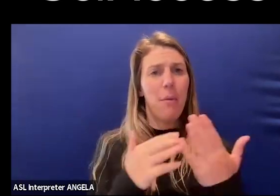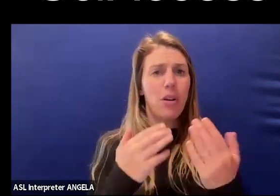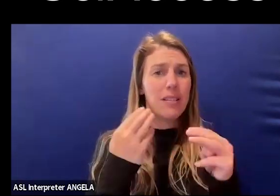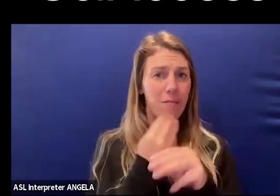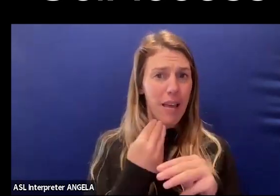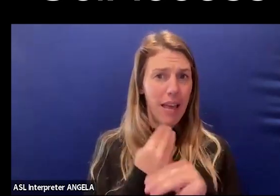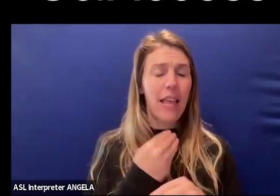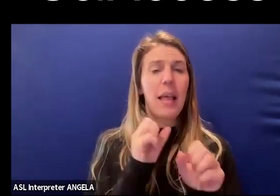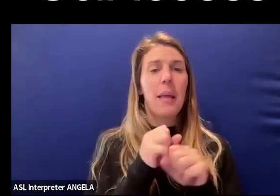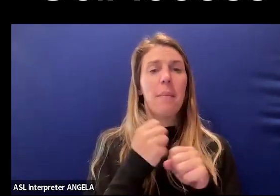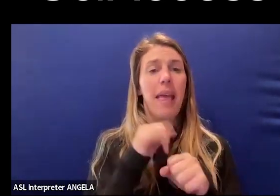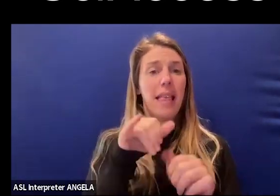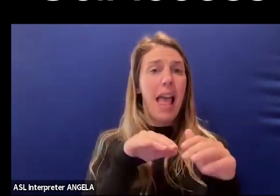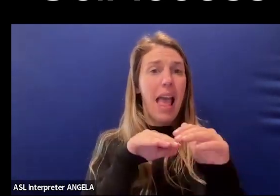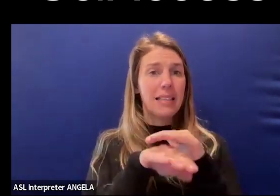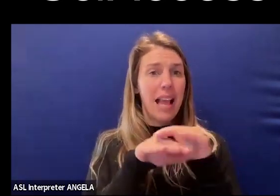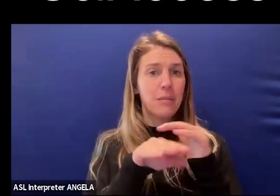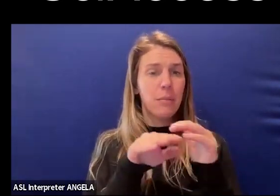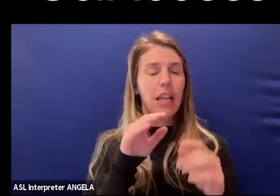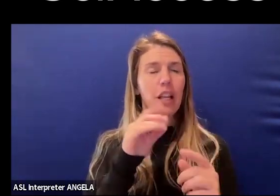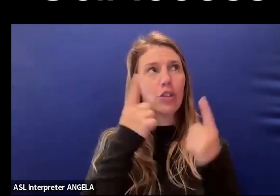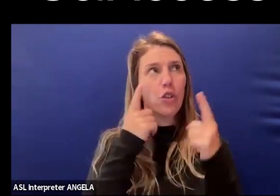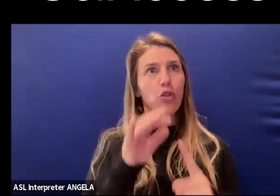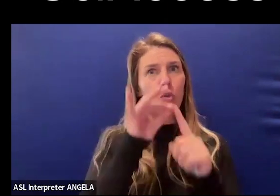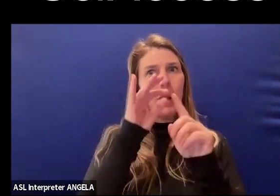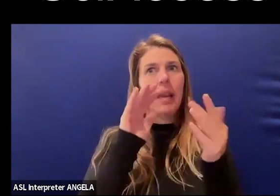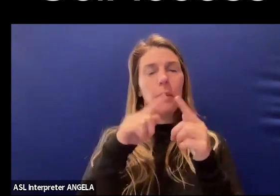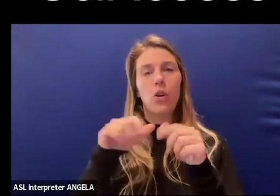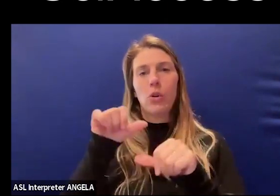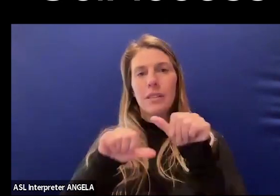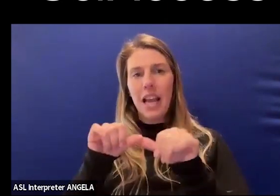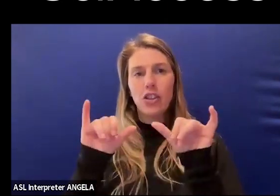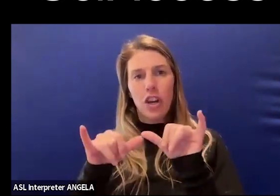that make accessibility considerations unique compared to science, engineering, and technology?"